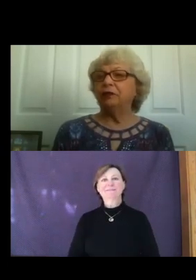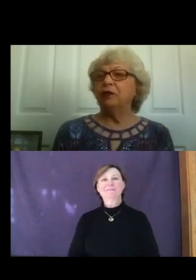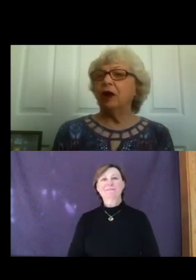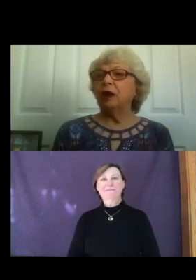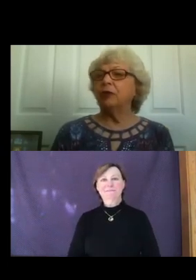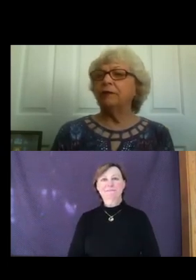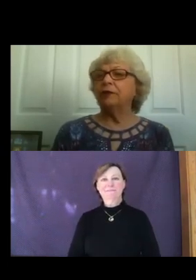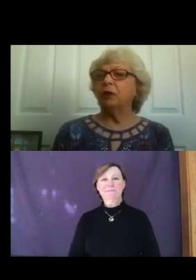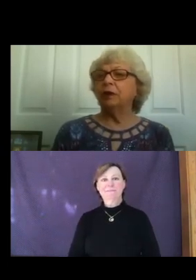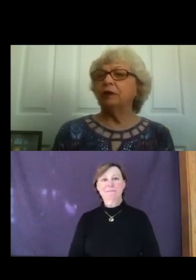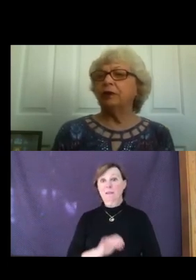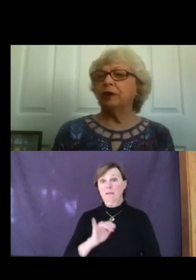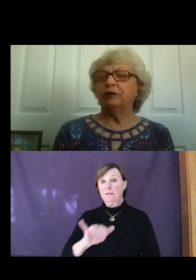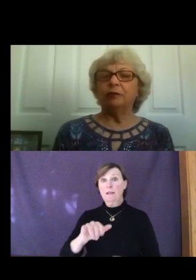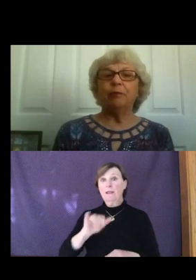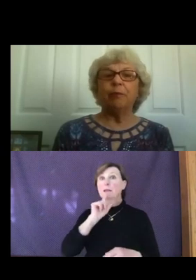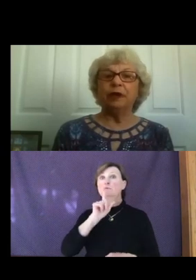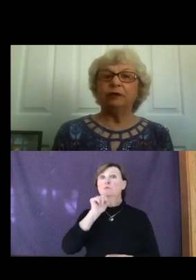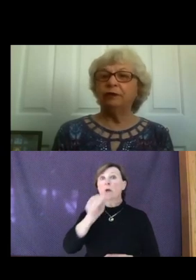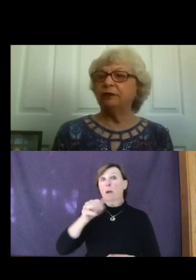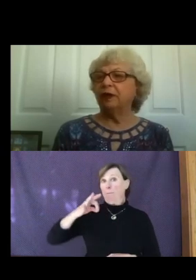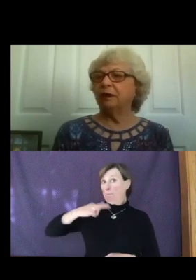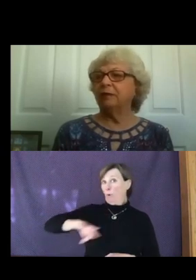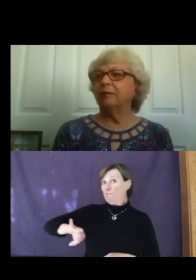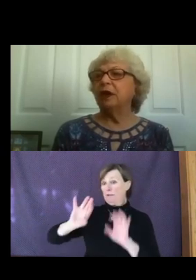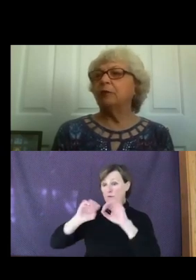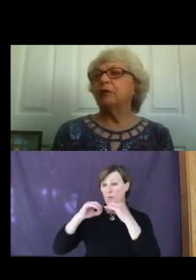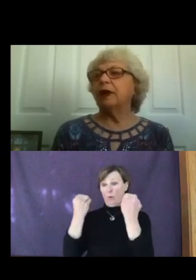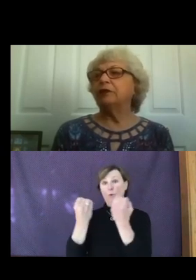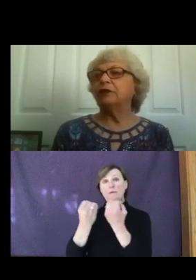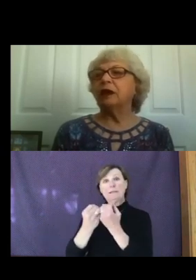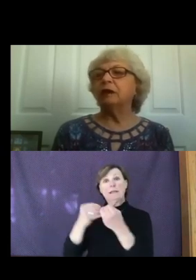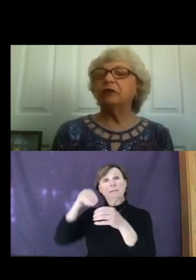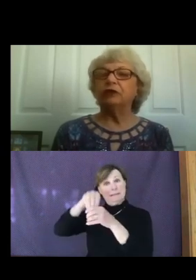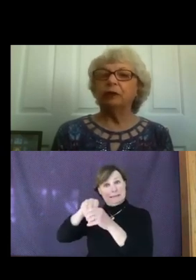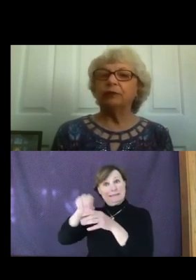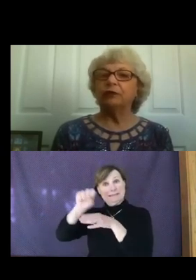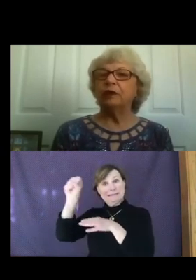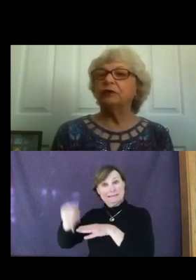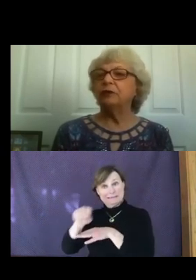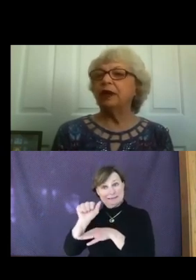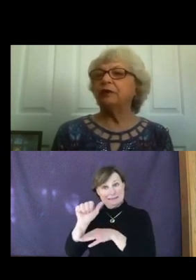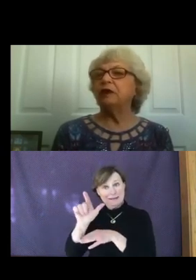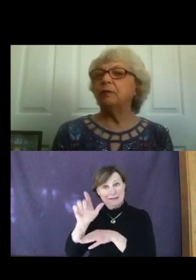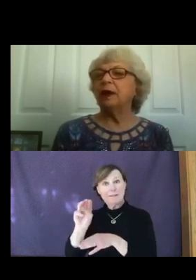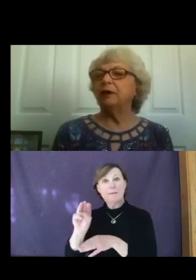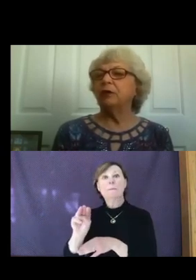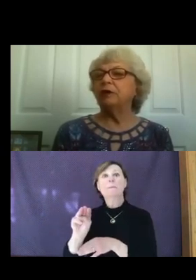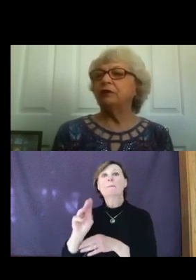non-profit organization based in Salem provides scholarships to ethnic minority